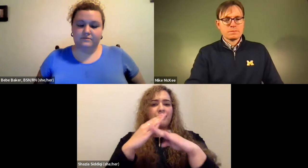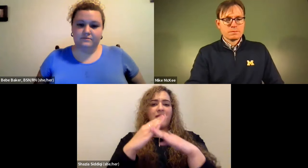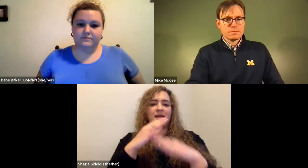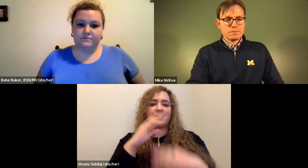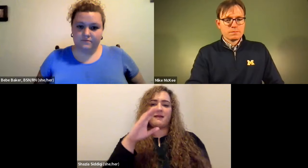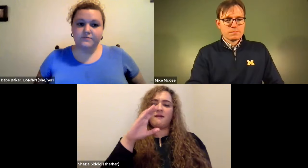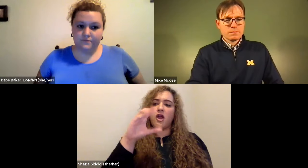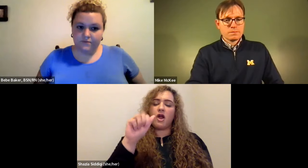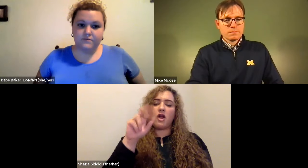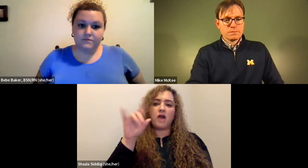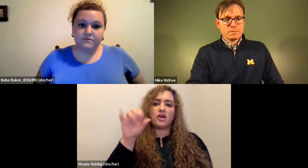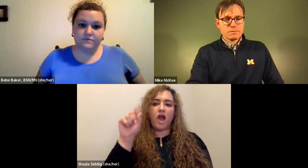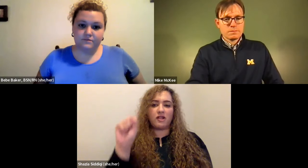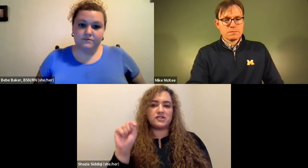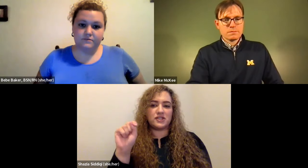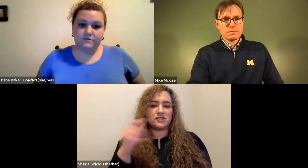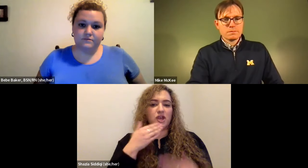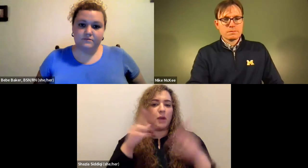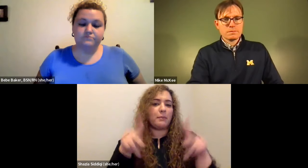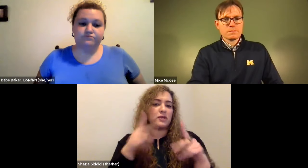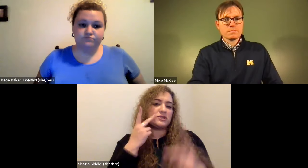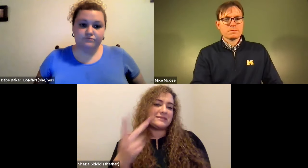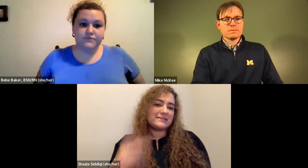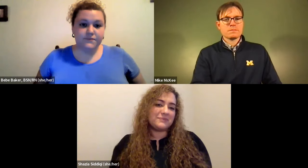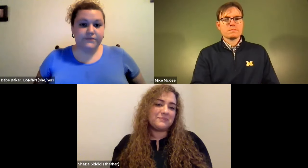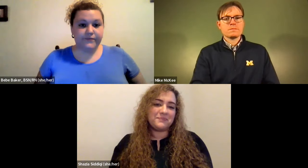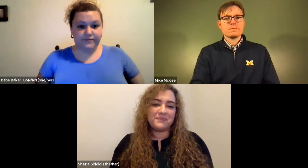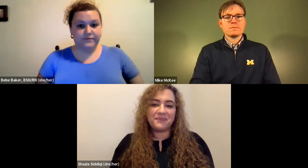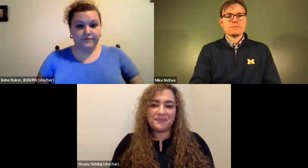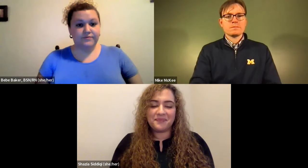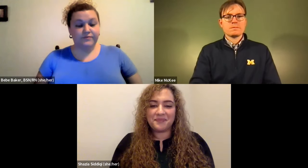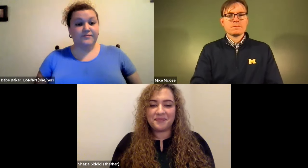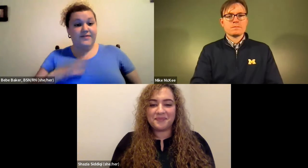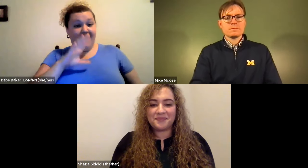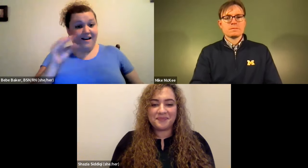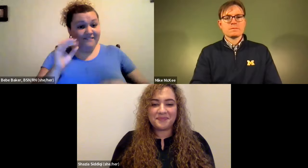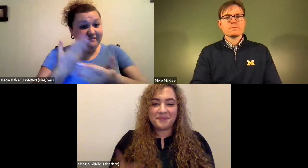James Cech: Take care of your body, and if you feel like you have a higher risk go to that preventative cardiology clinic and get seen.